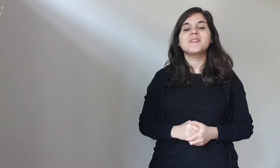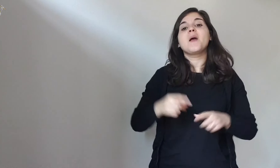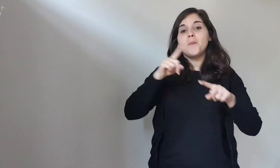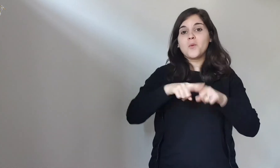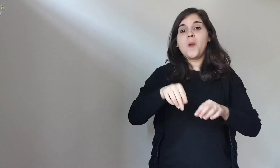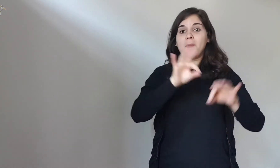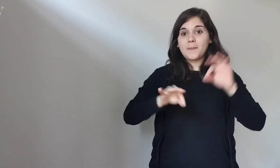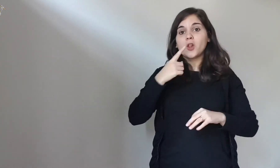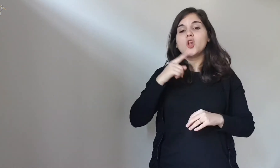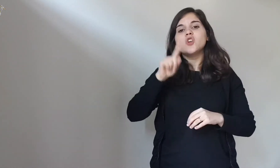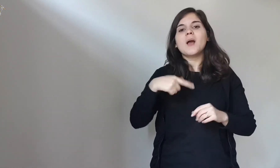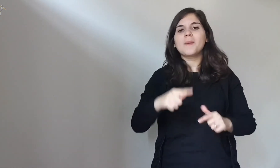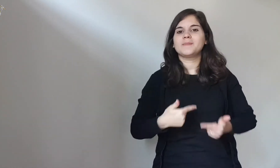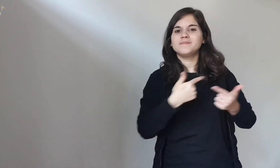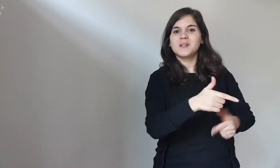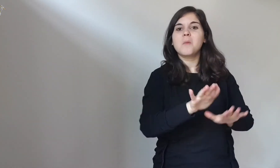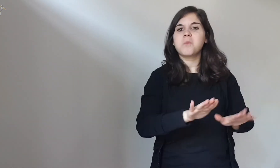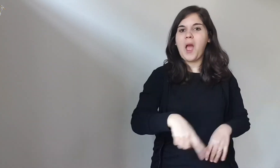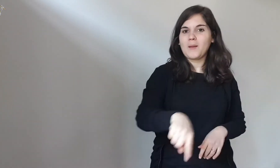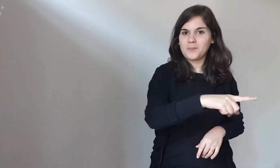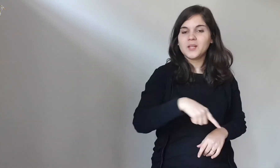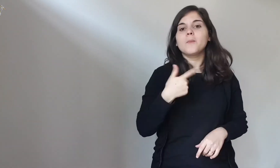They also prepare desserts to give them to children